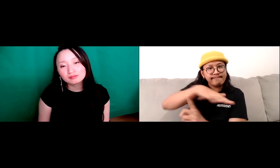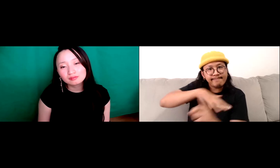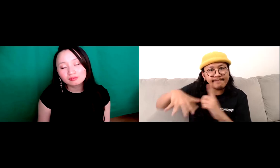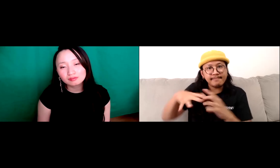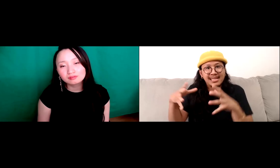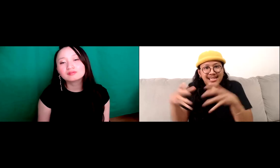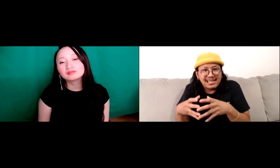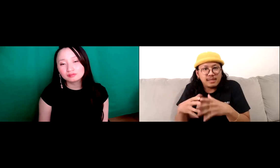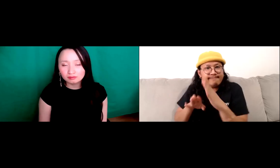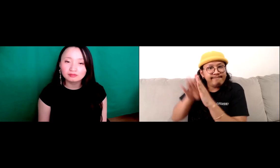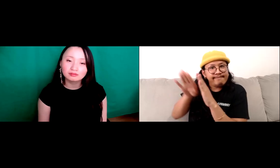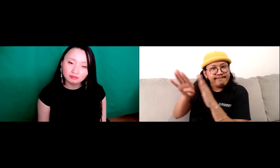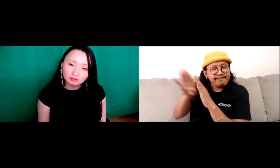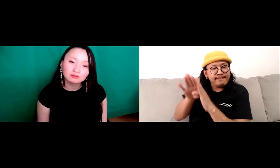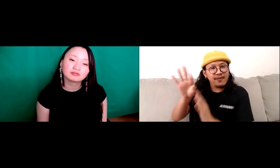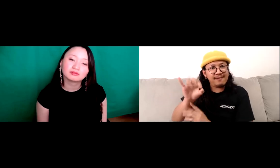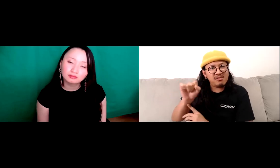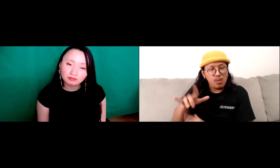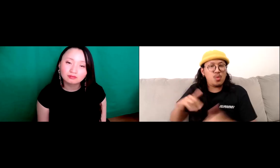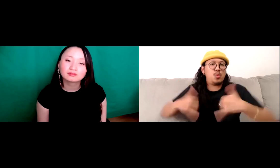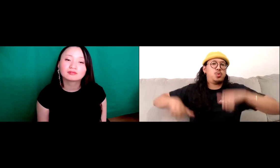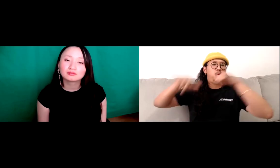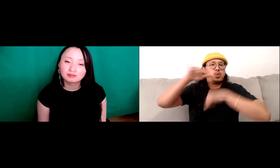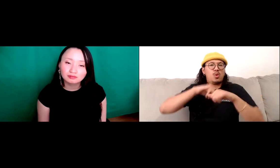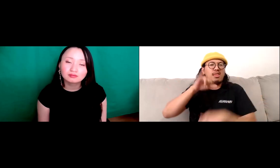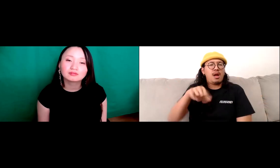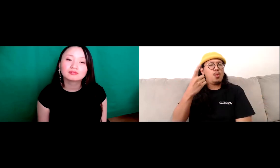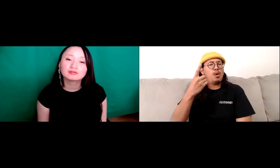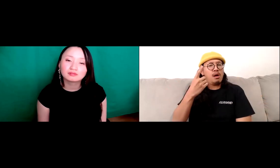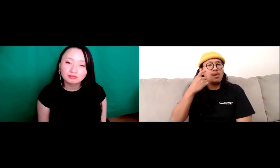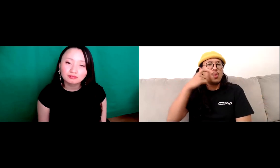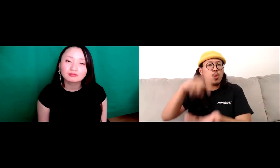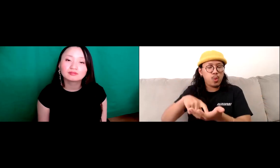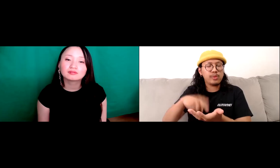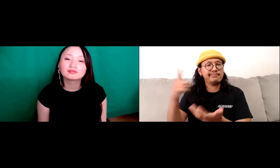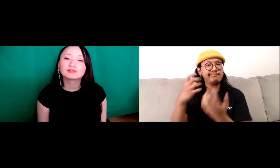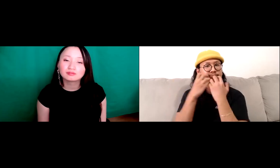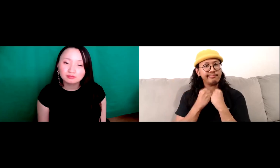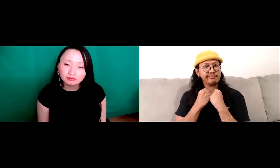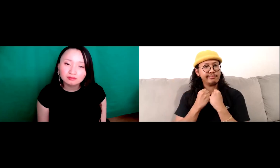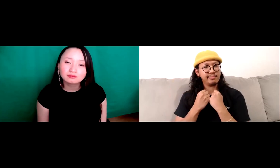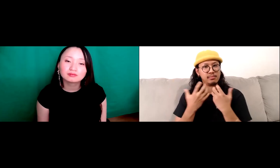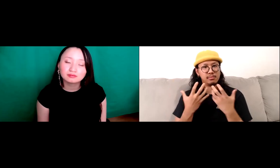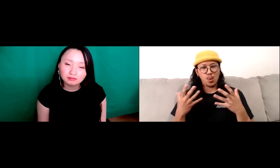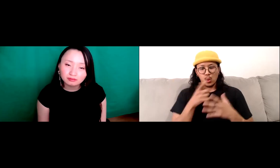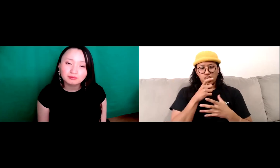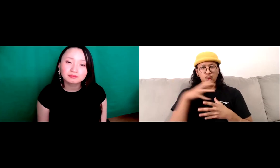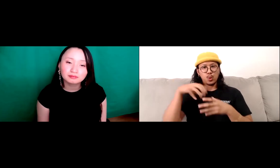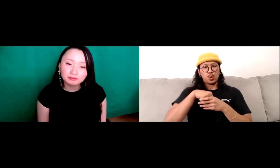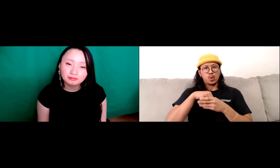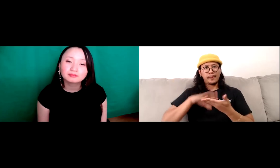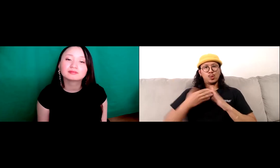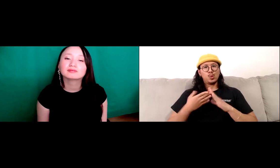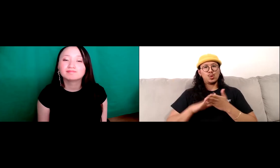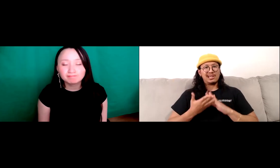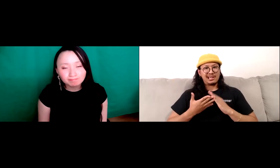laid down this hard fast boundary that says you know that their.